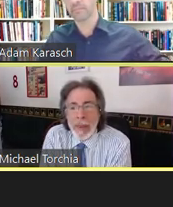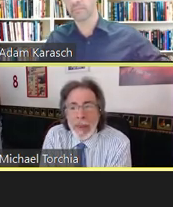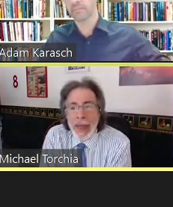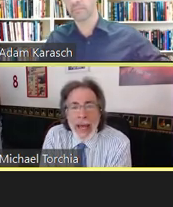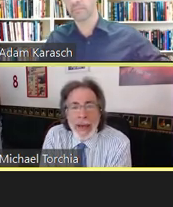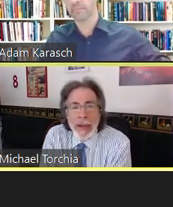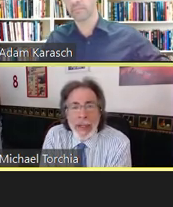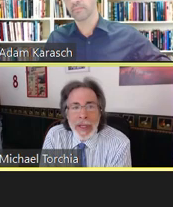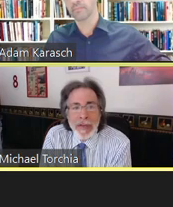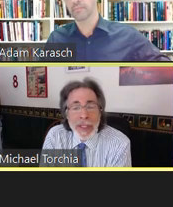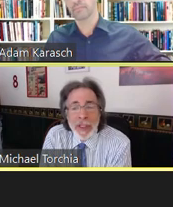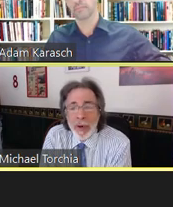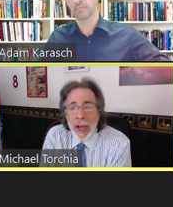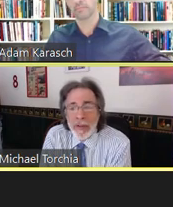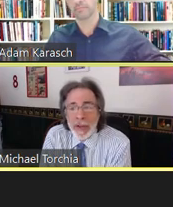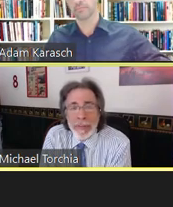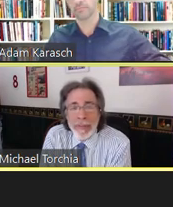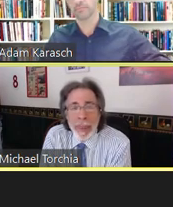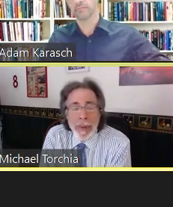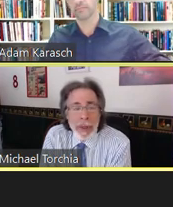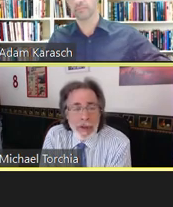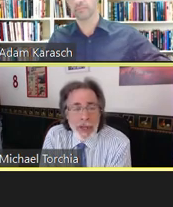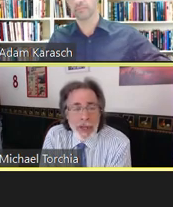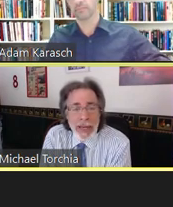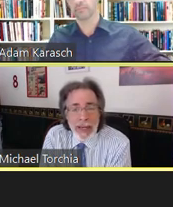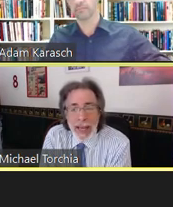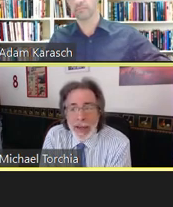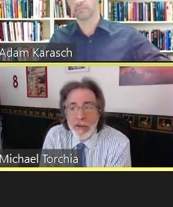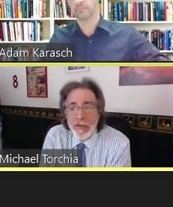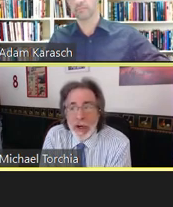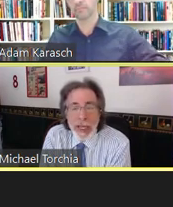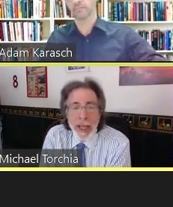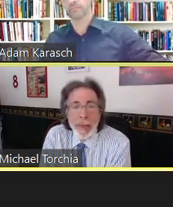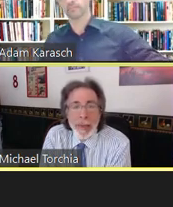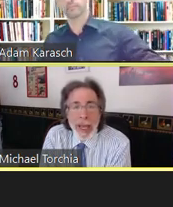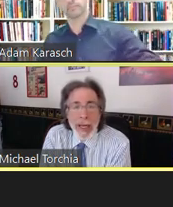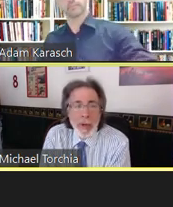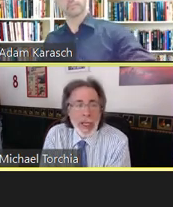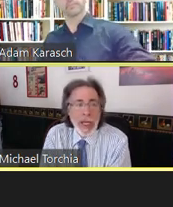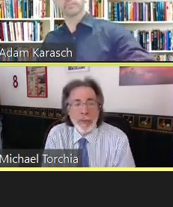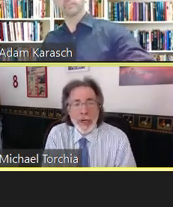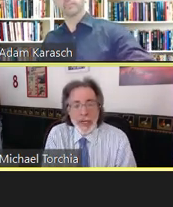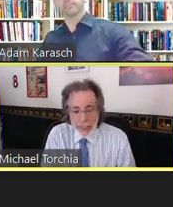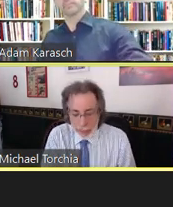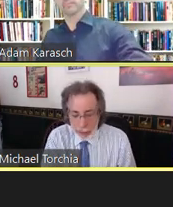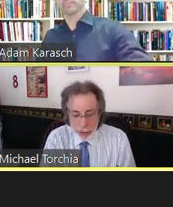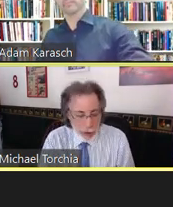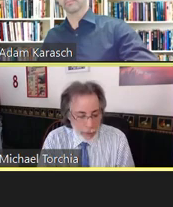that is not surprising because the ADA is fairly complicated. We like to put it in simple terms,